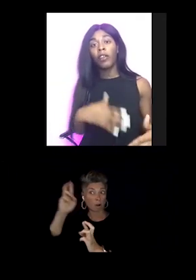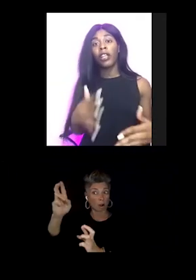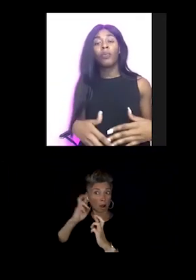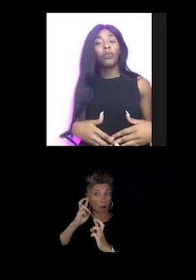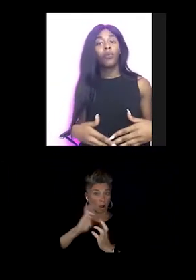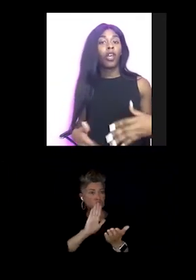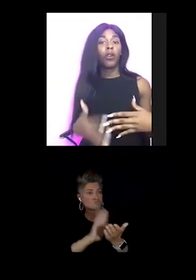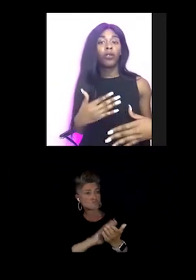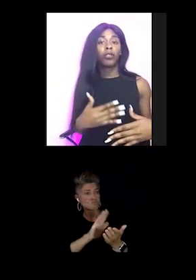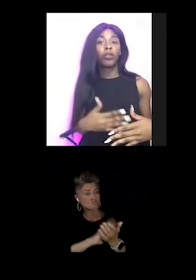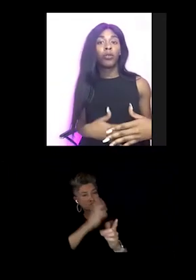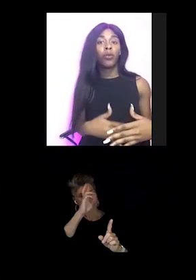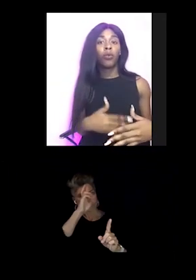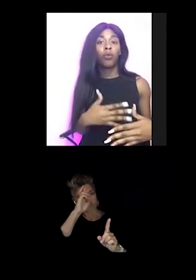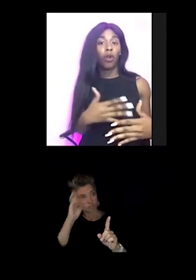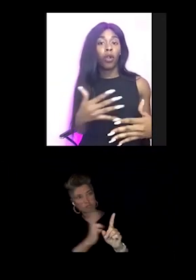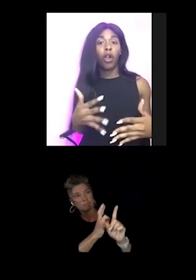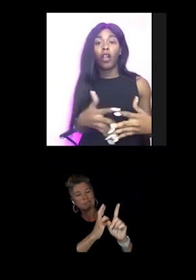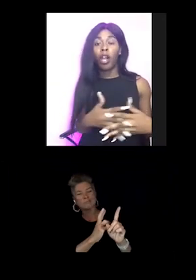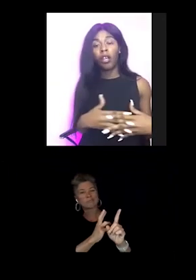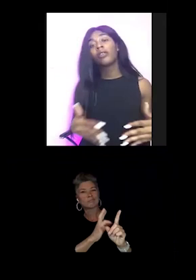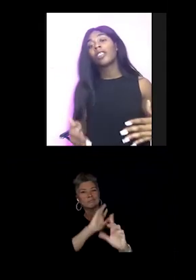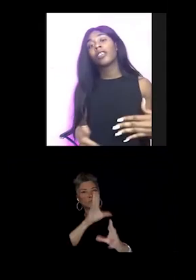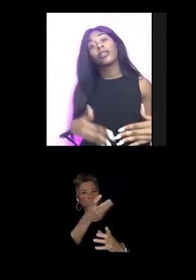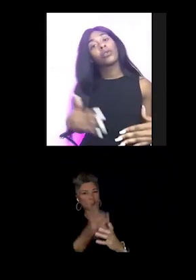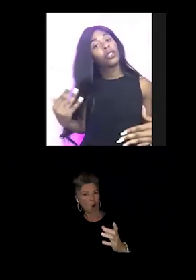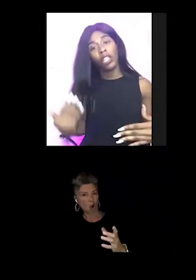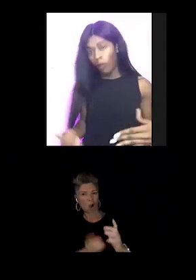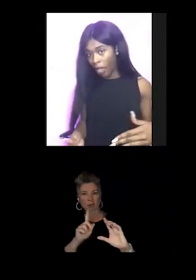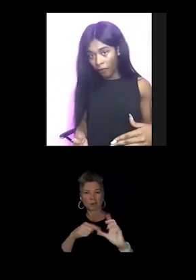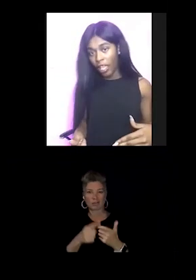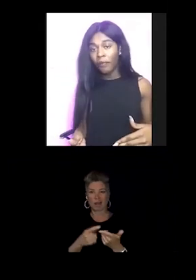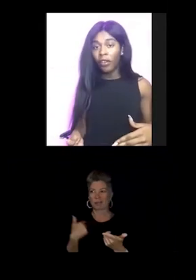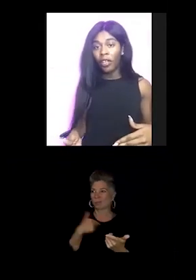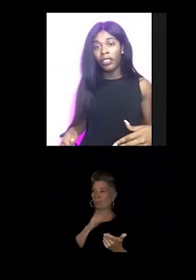and those who were on our coattails don't advocate for us.